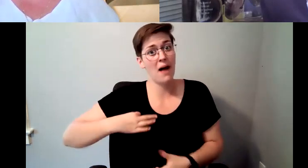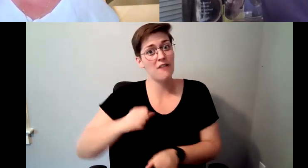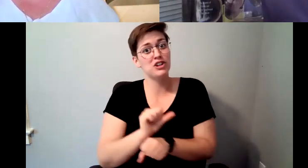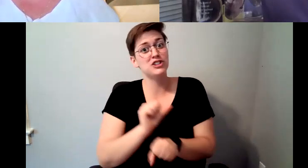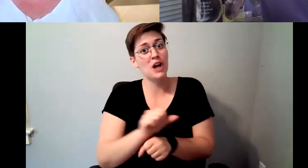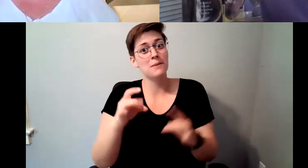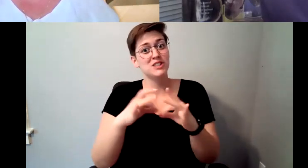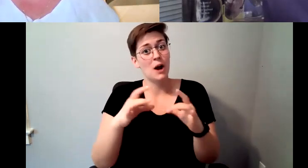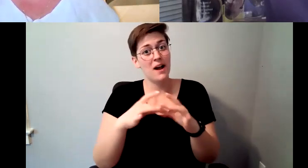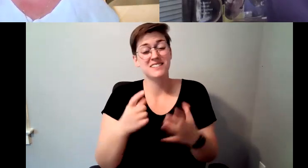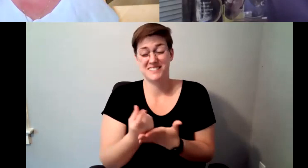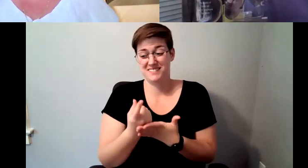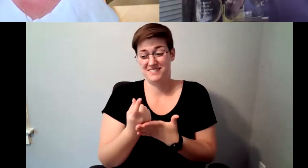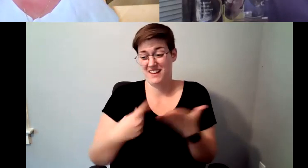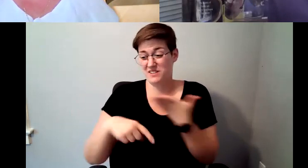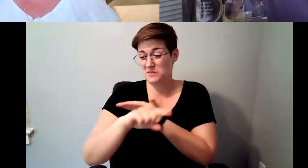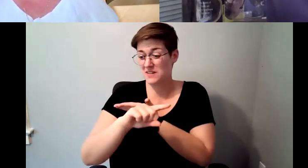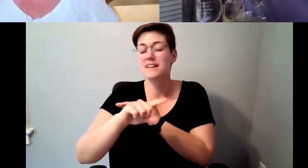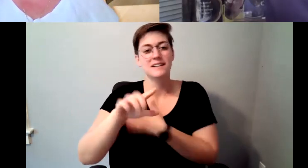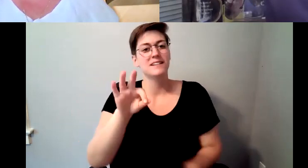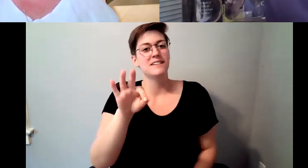13 1995 I took my first class.